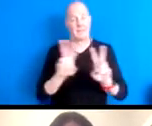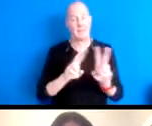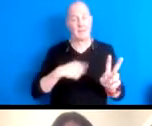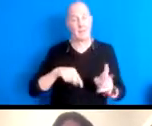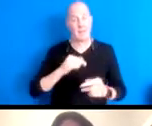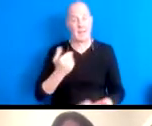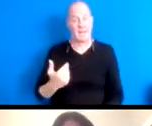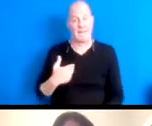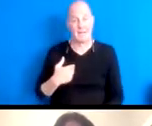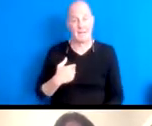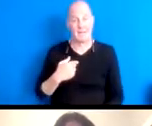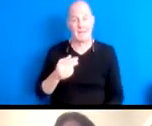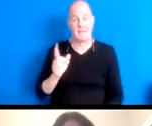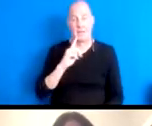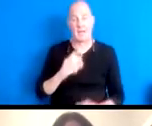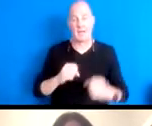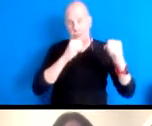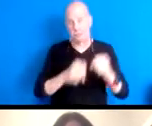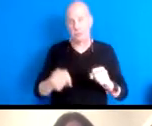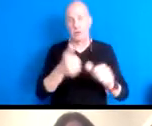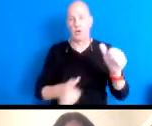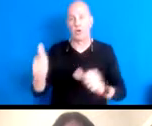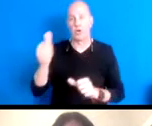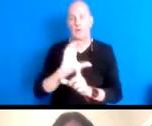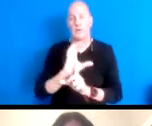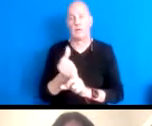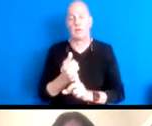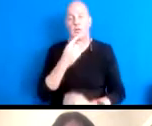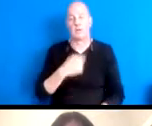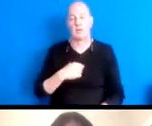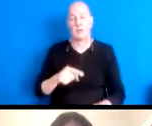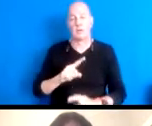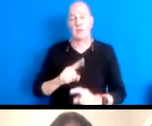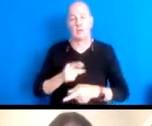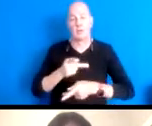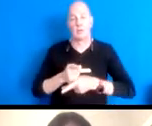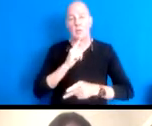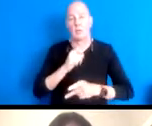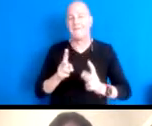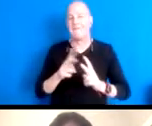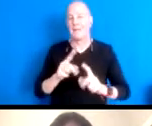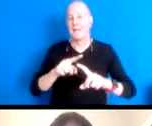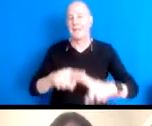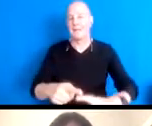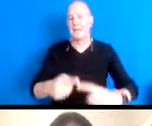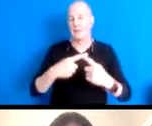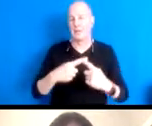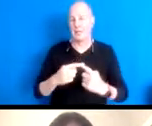or that dominant culture has told us to a polder actually very interdependent. 16:22:19 Next slide please.